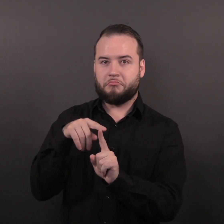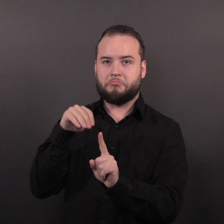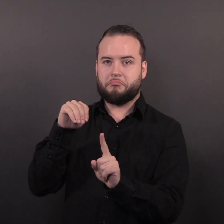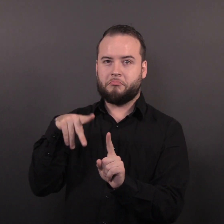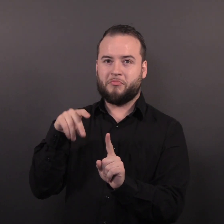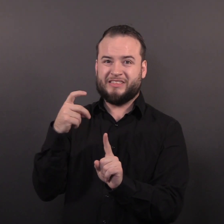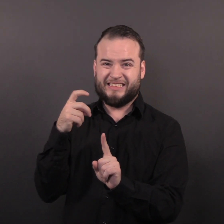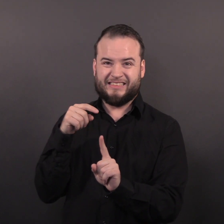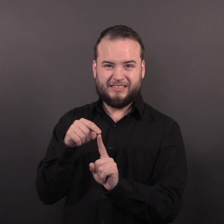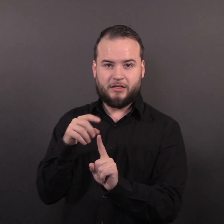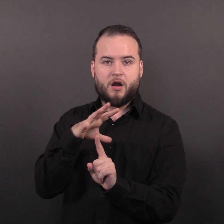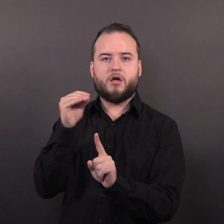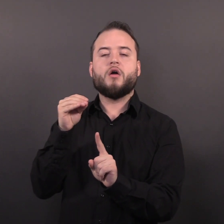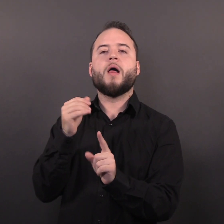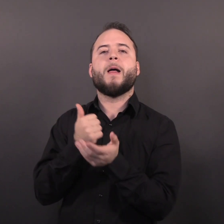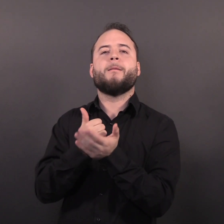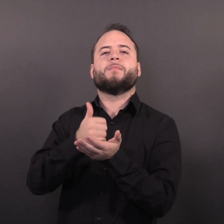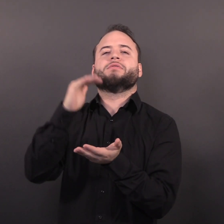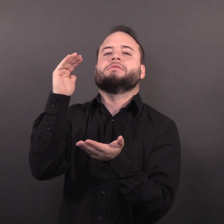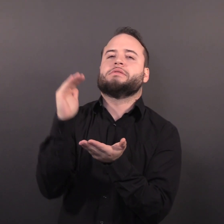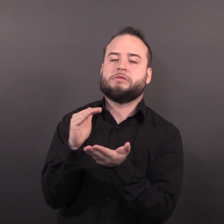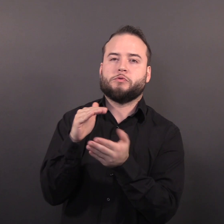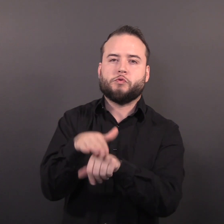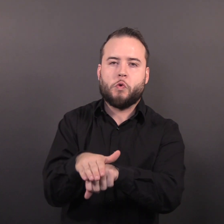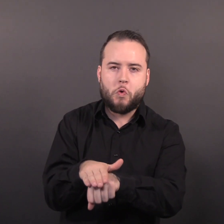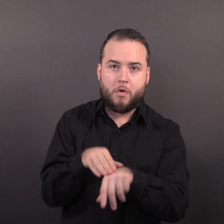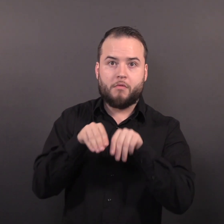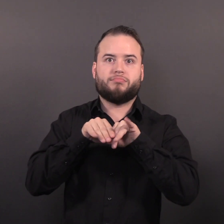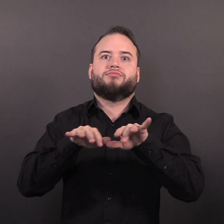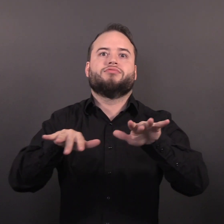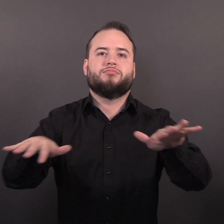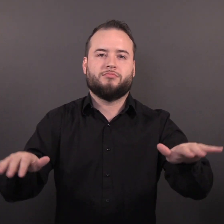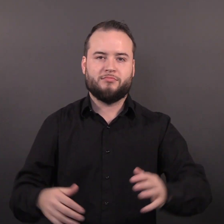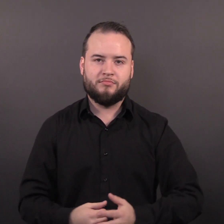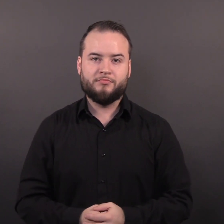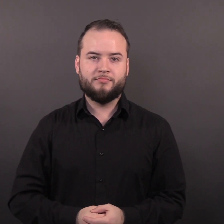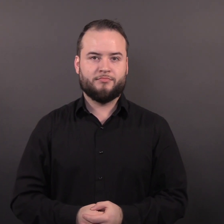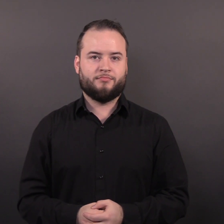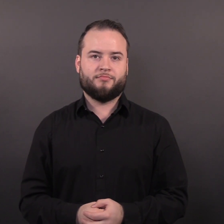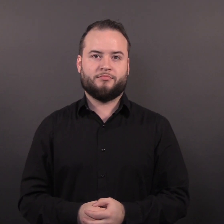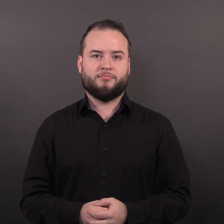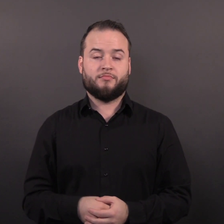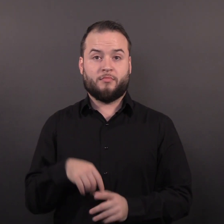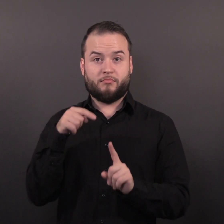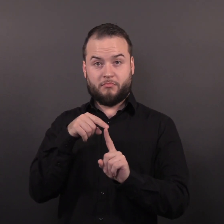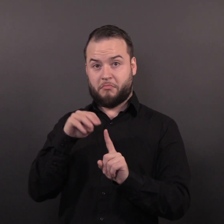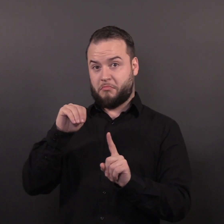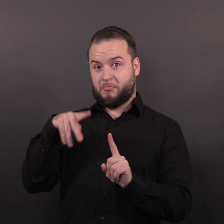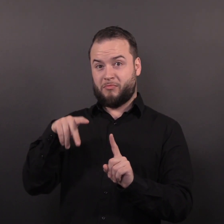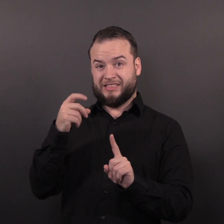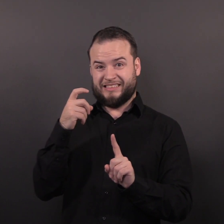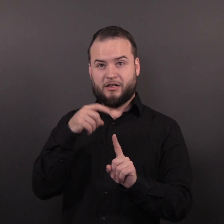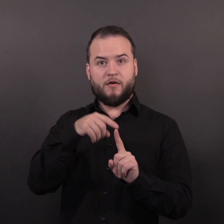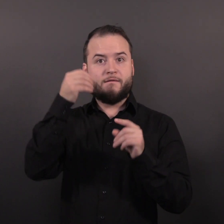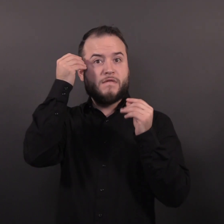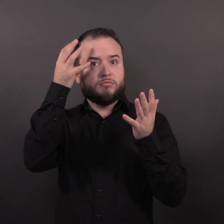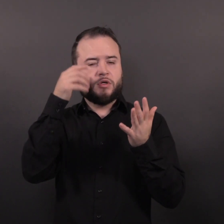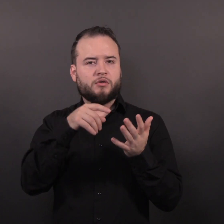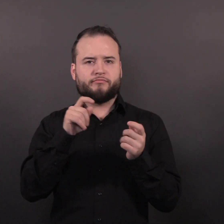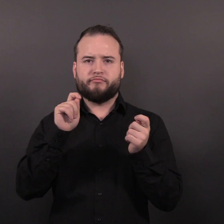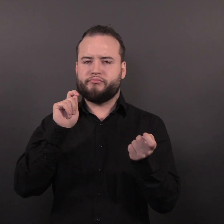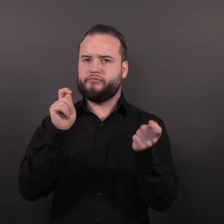and to help slow the spread of the virus. Information about monkeypox is evolving rapidly.